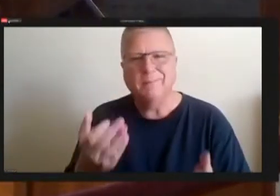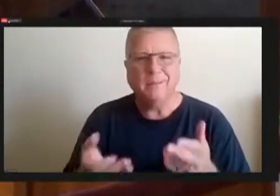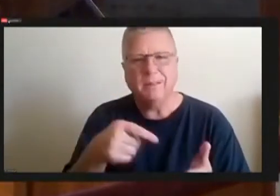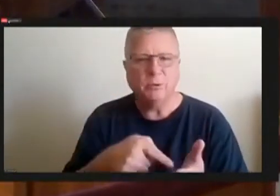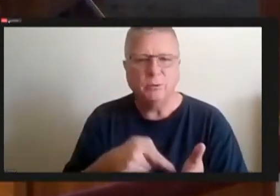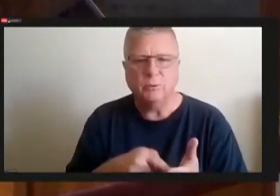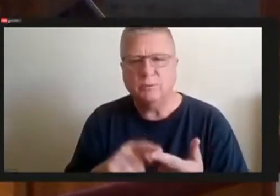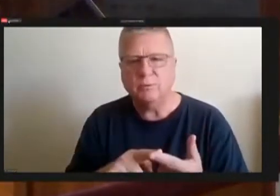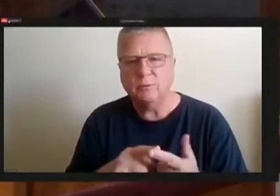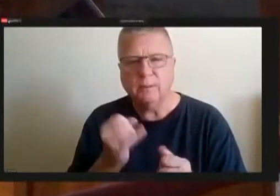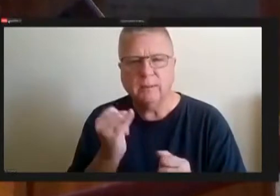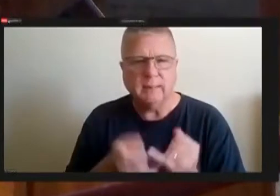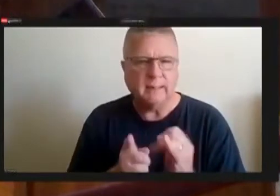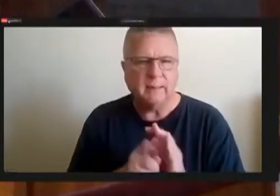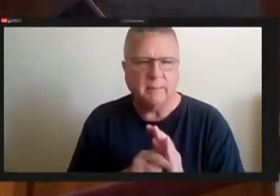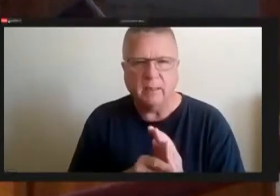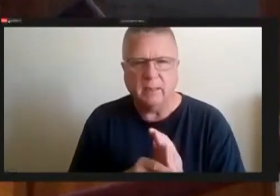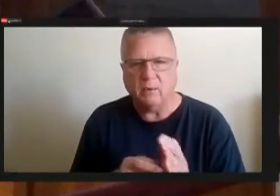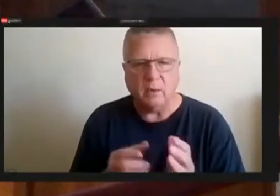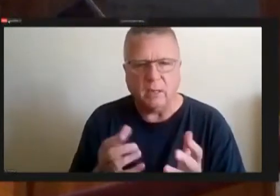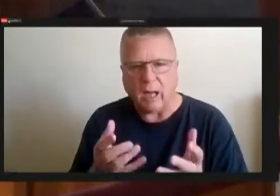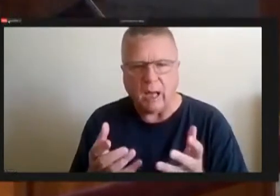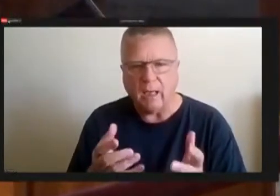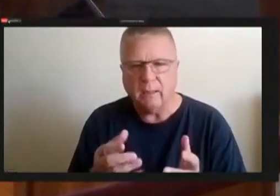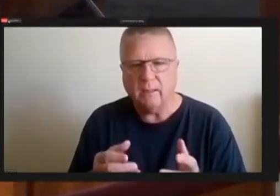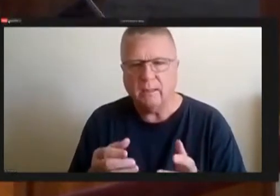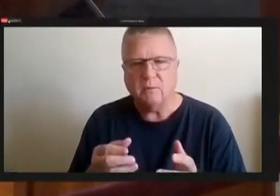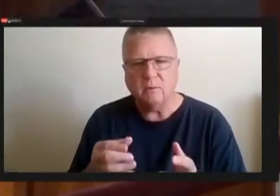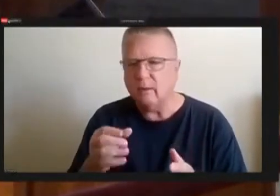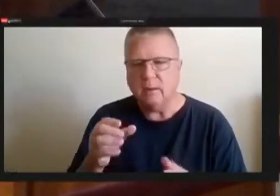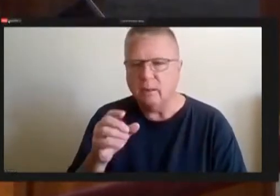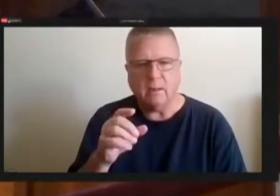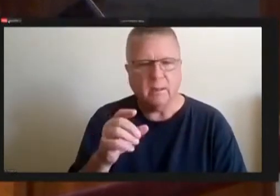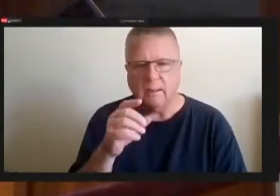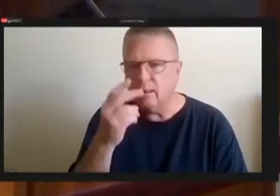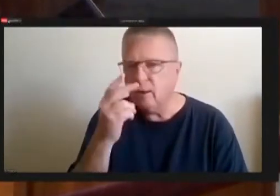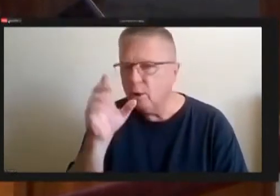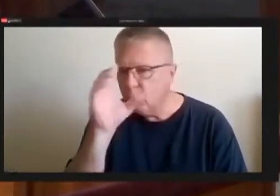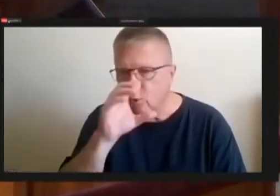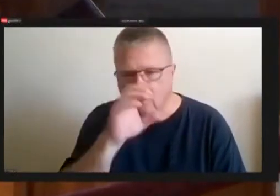to look for where where where the funds were unspent I guess I don't know if the visa the